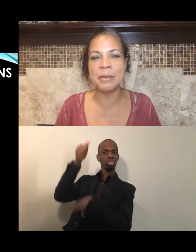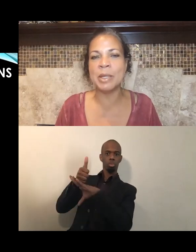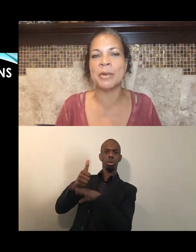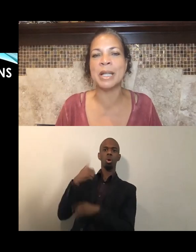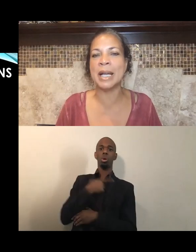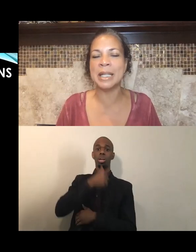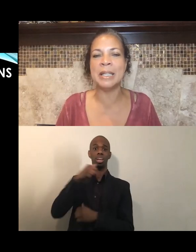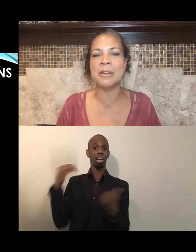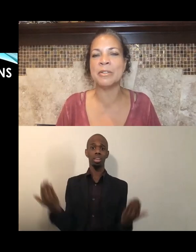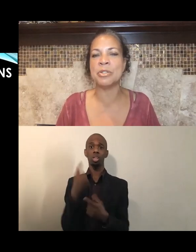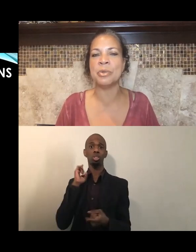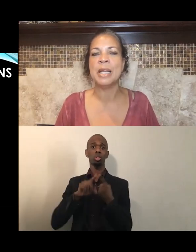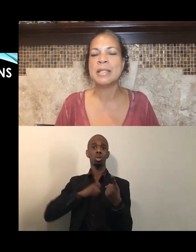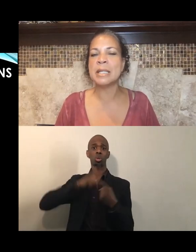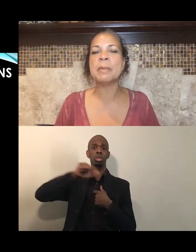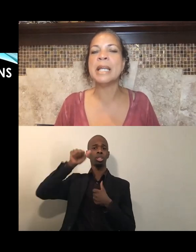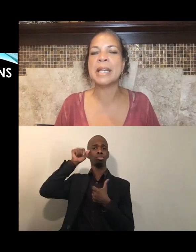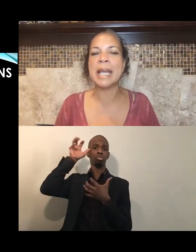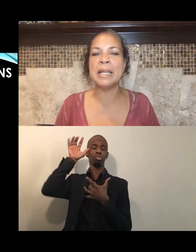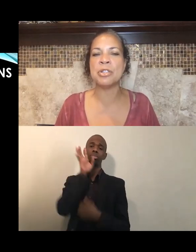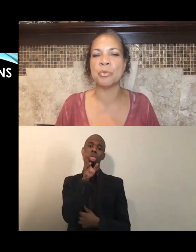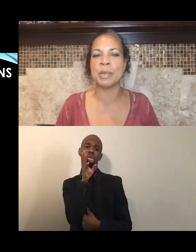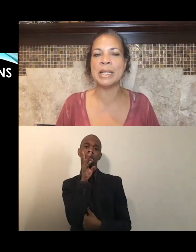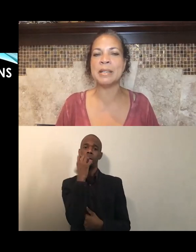We are not here to simply engage in readings,